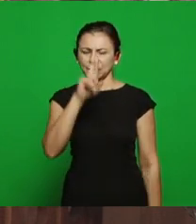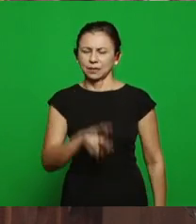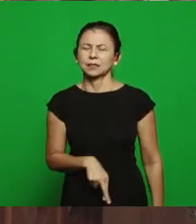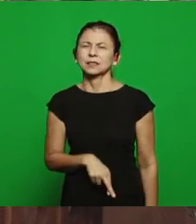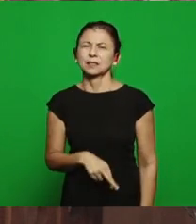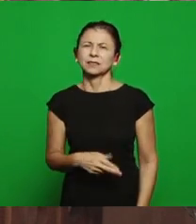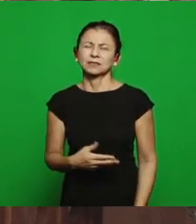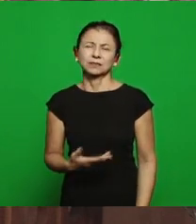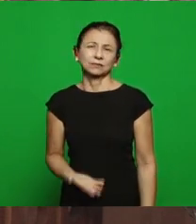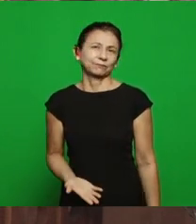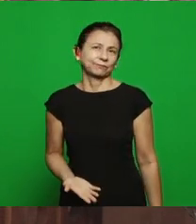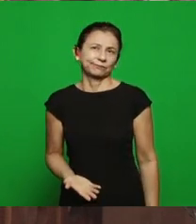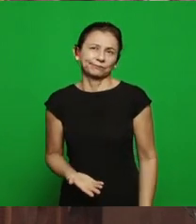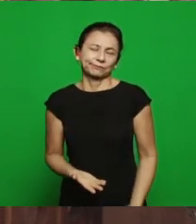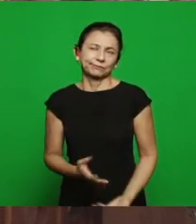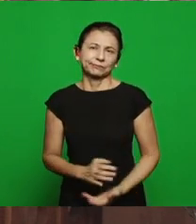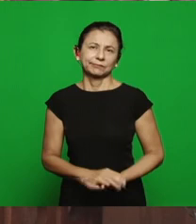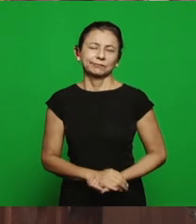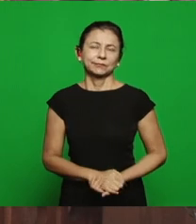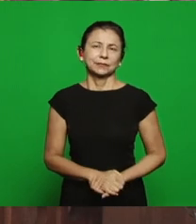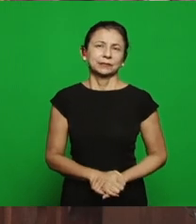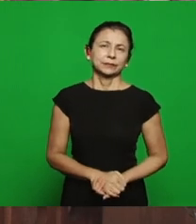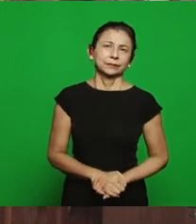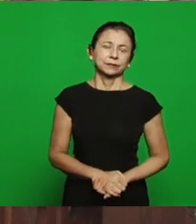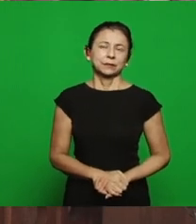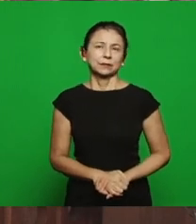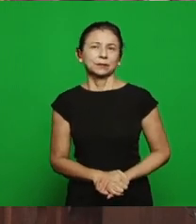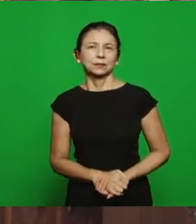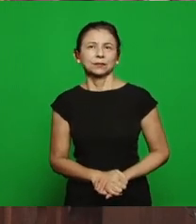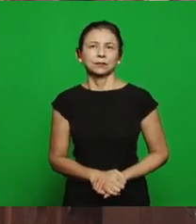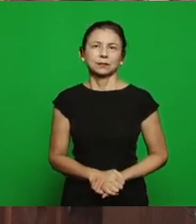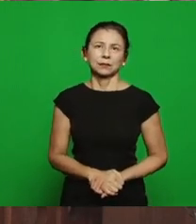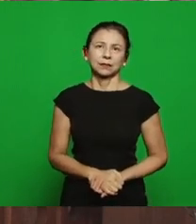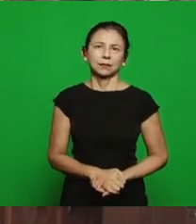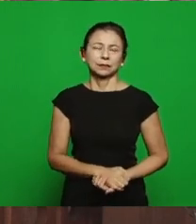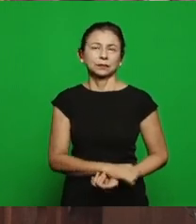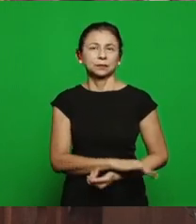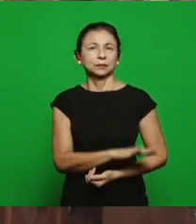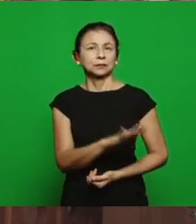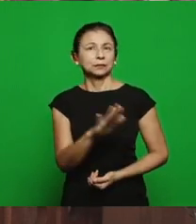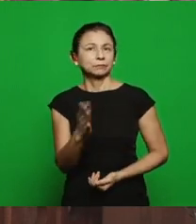that, to some point, places men as